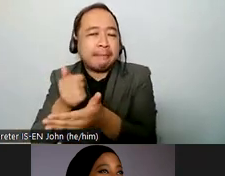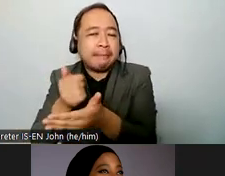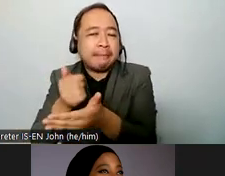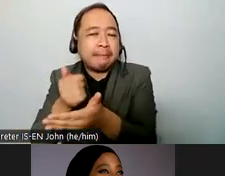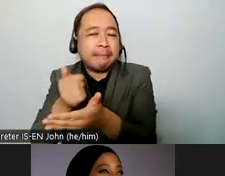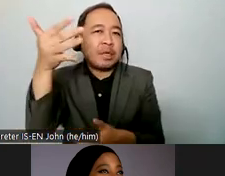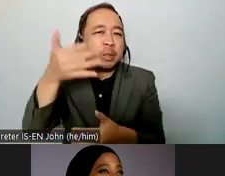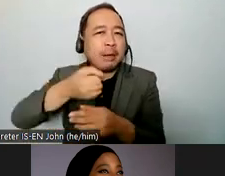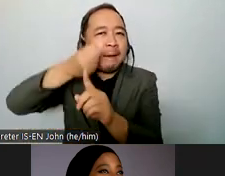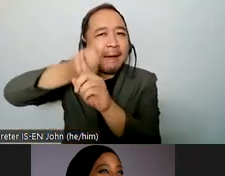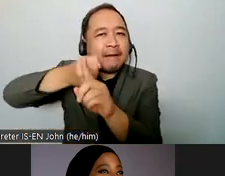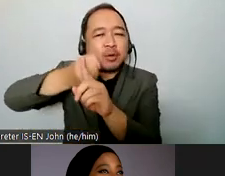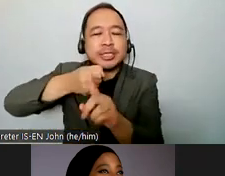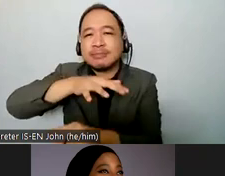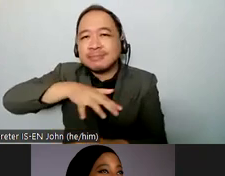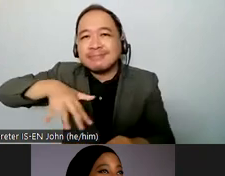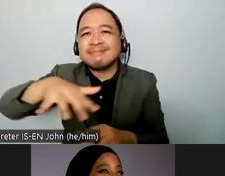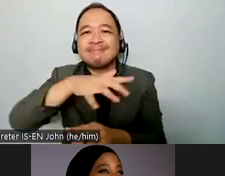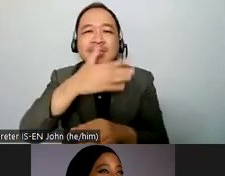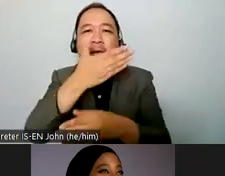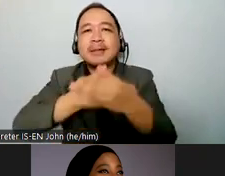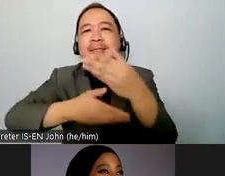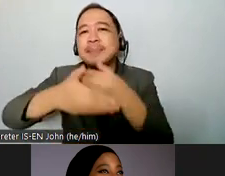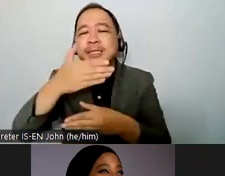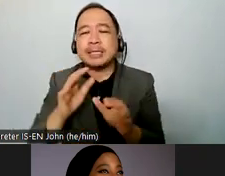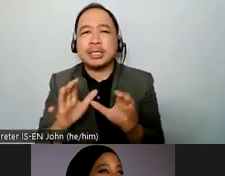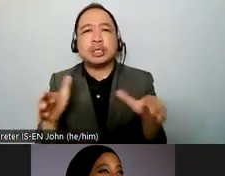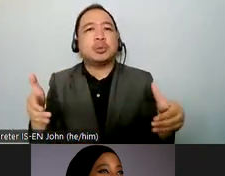uh for community inclusion to be possible so any recommendations